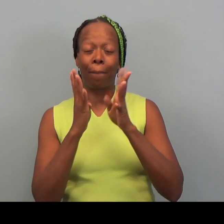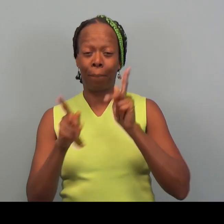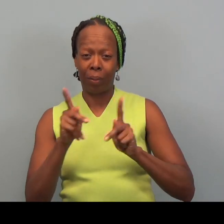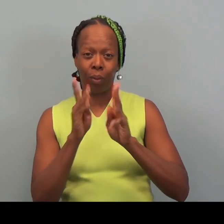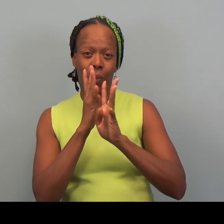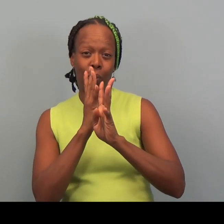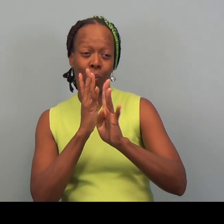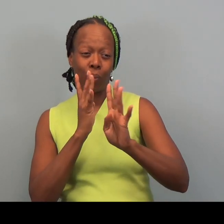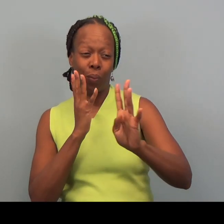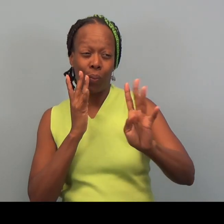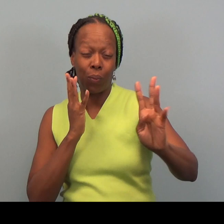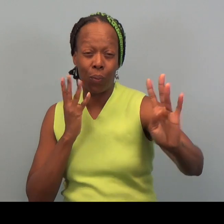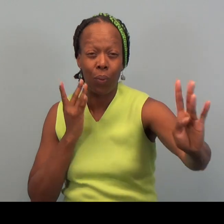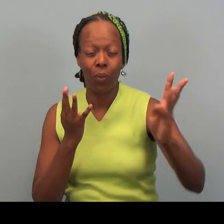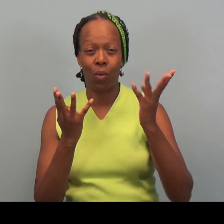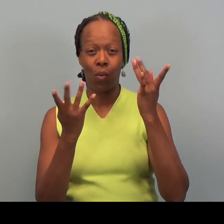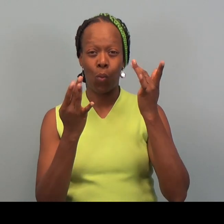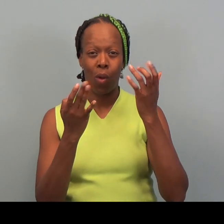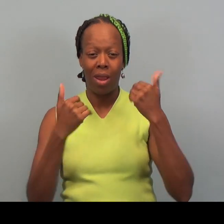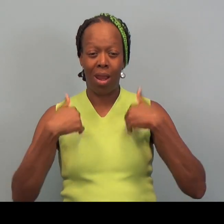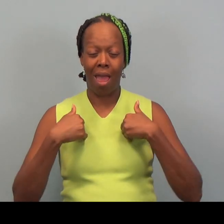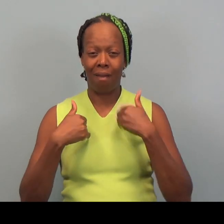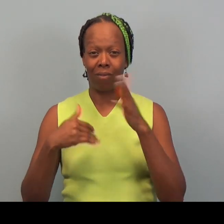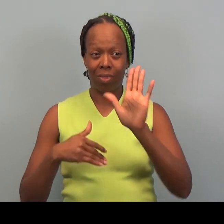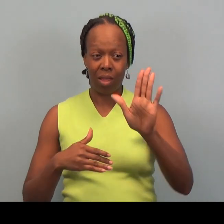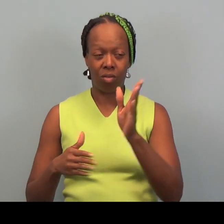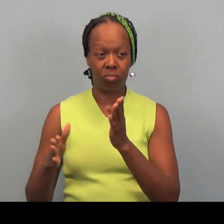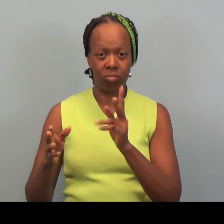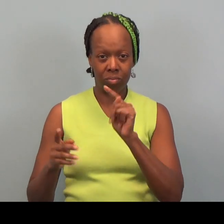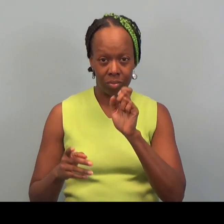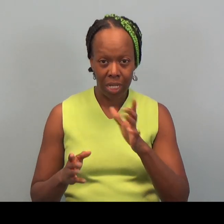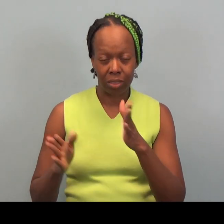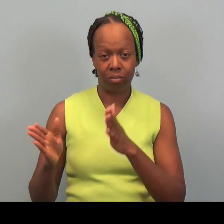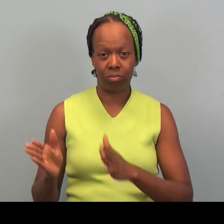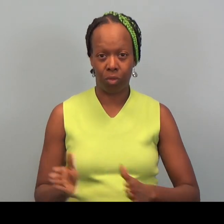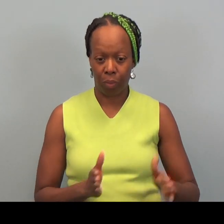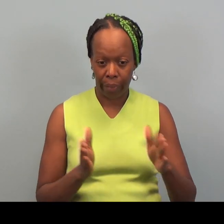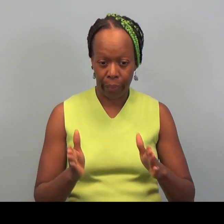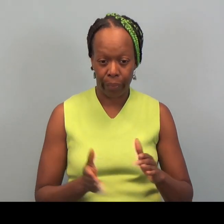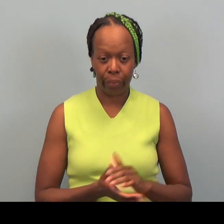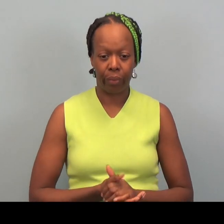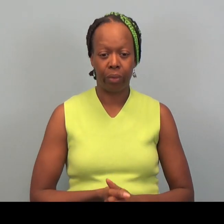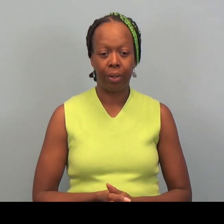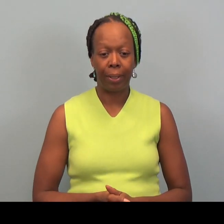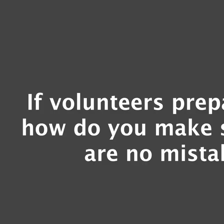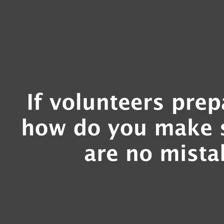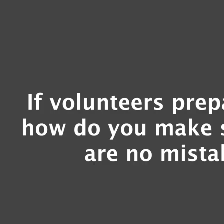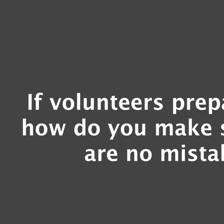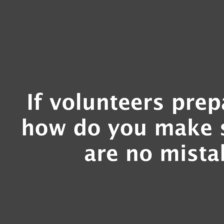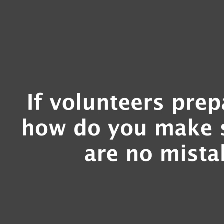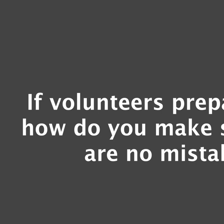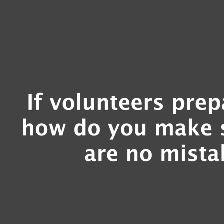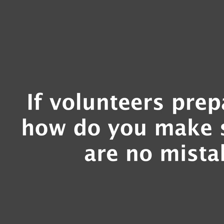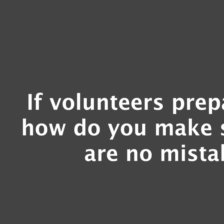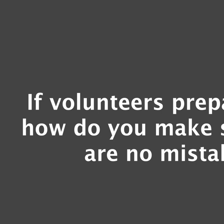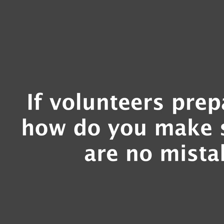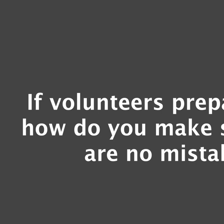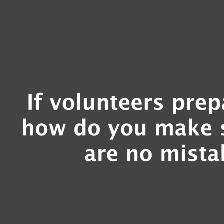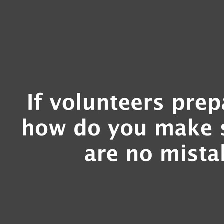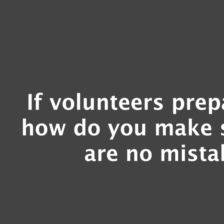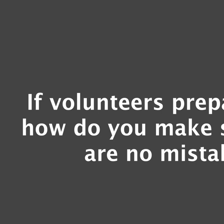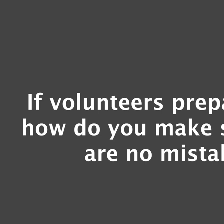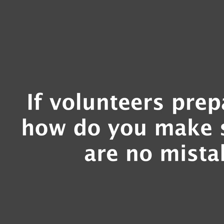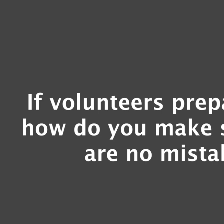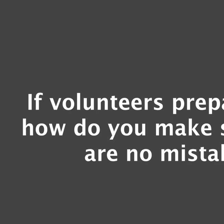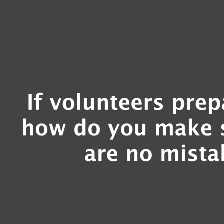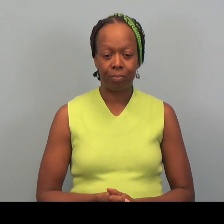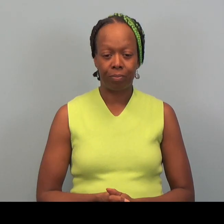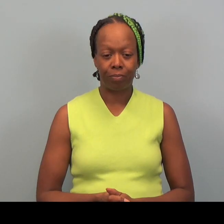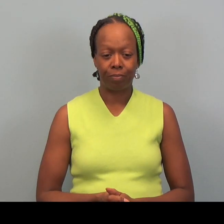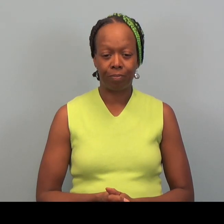waiting to come in to get their taxes done.